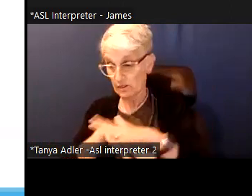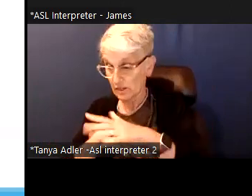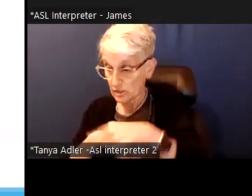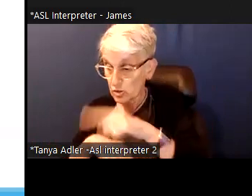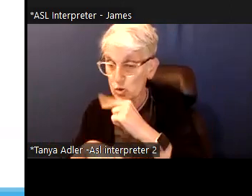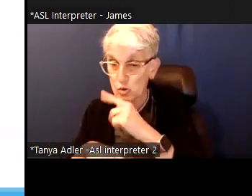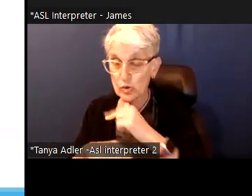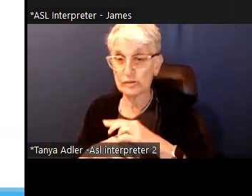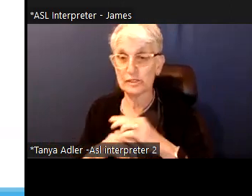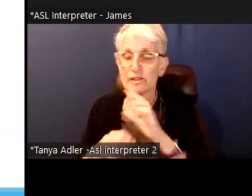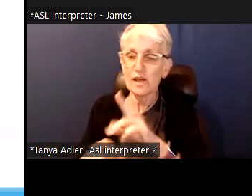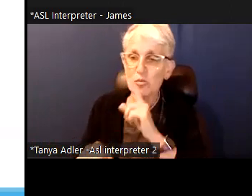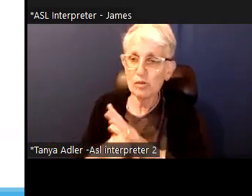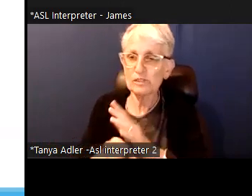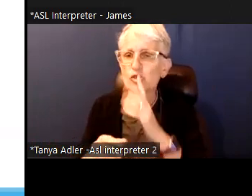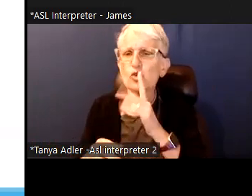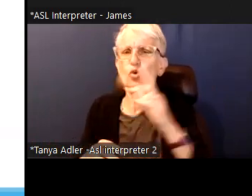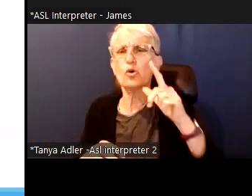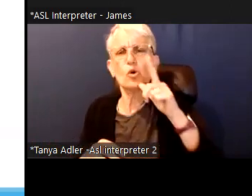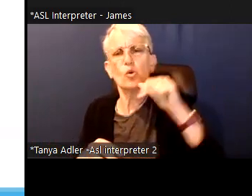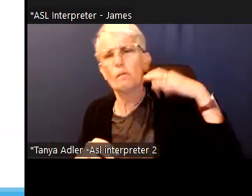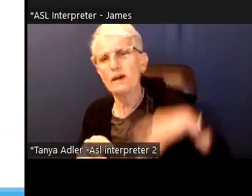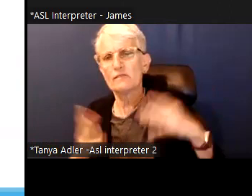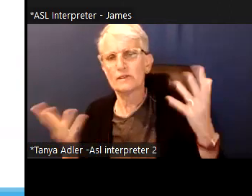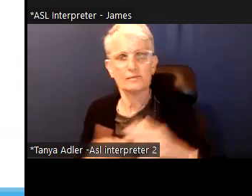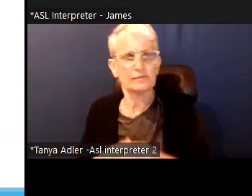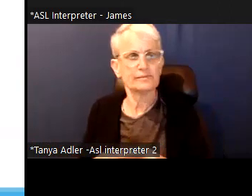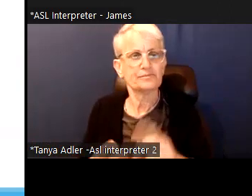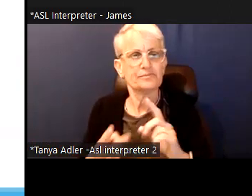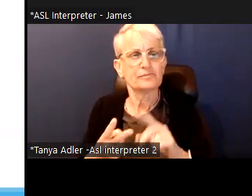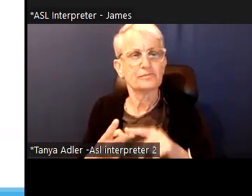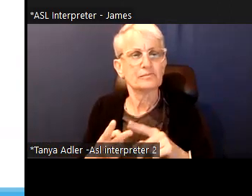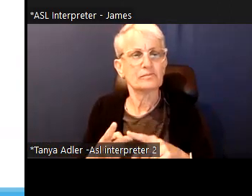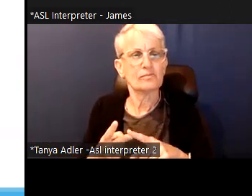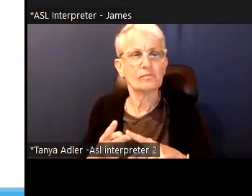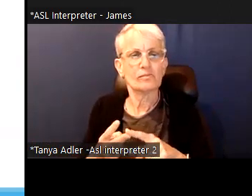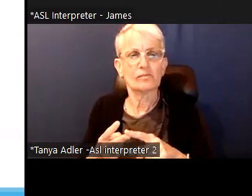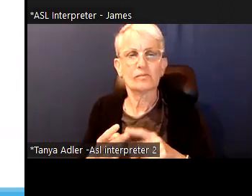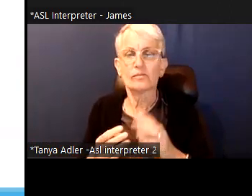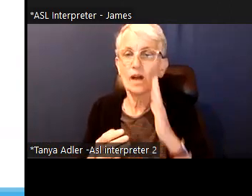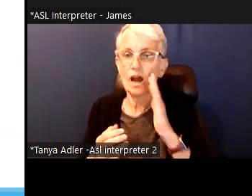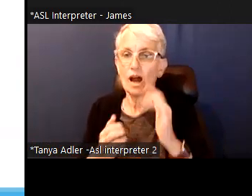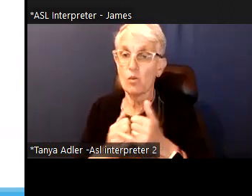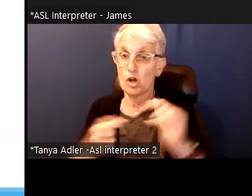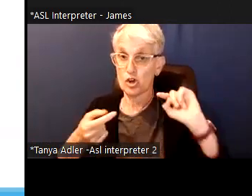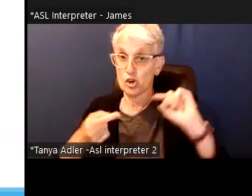And we have invited you here today to share some insights and perspectives with our guest speakers.